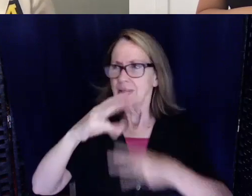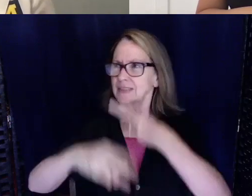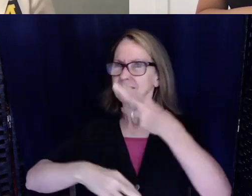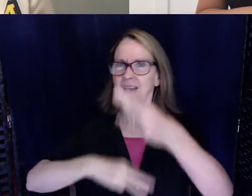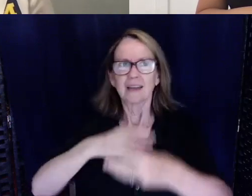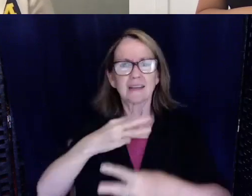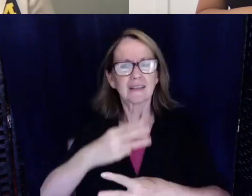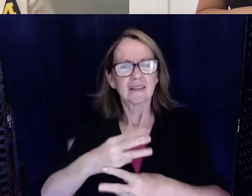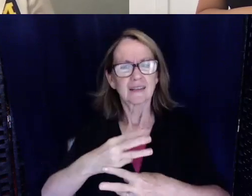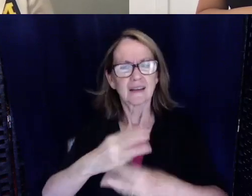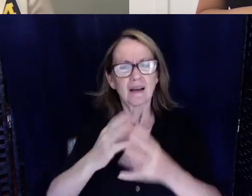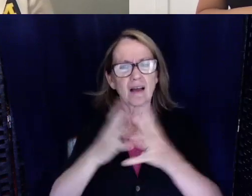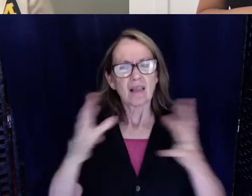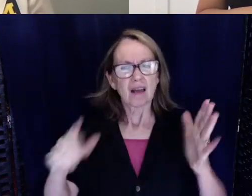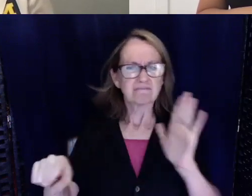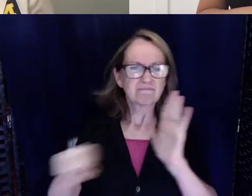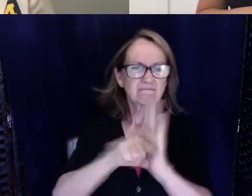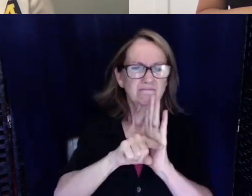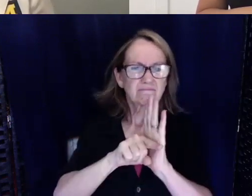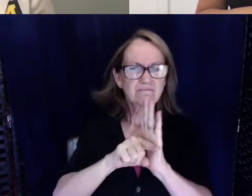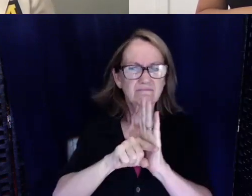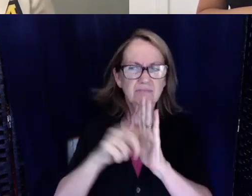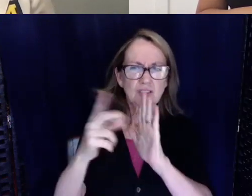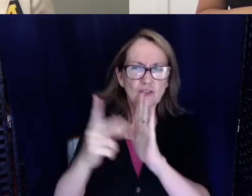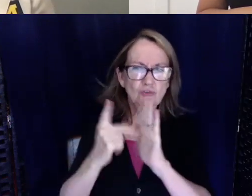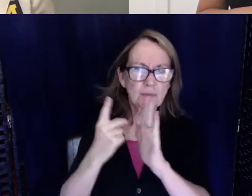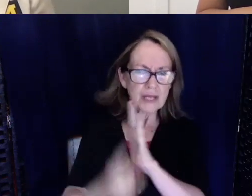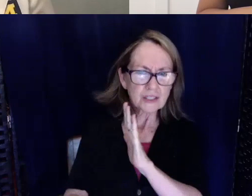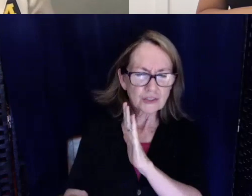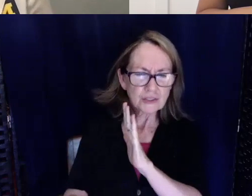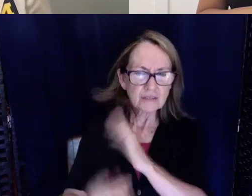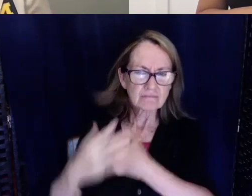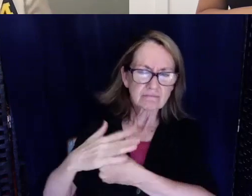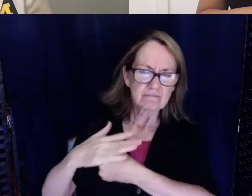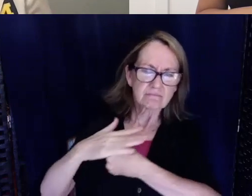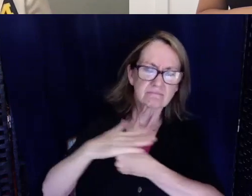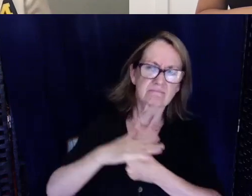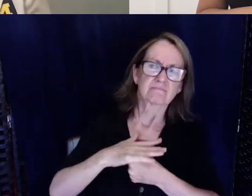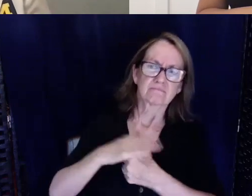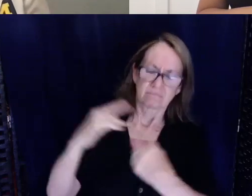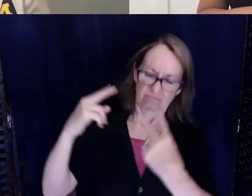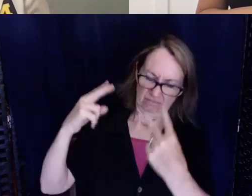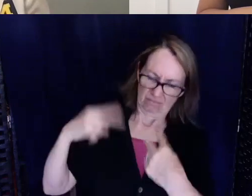there's a lot of stigma and there's a lot of discrimination. We're often put down what people don't understand